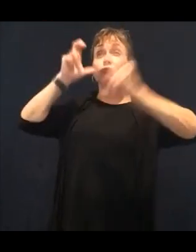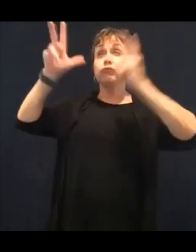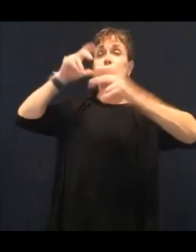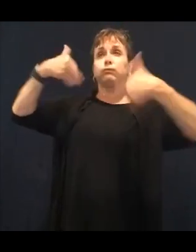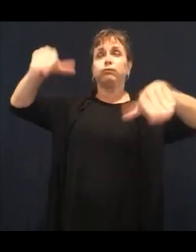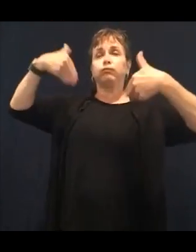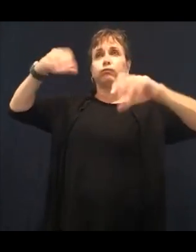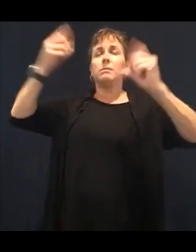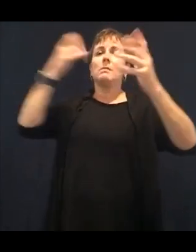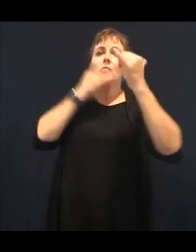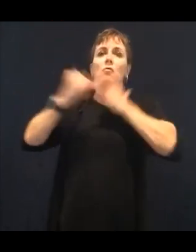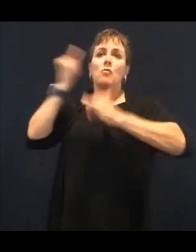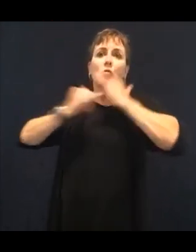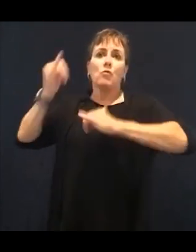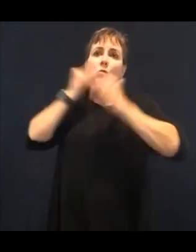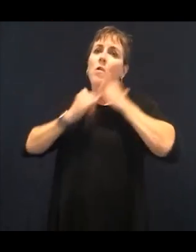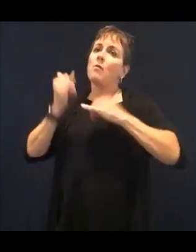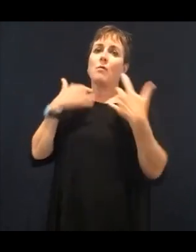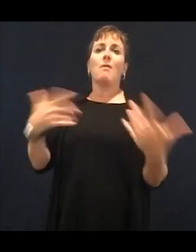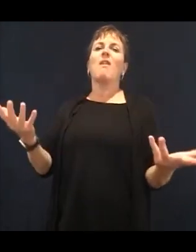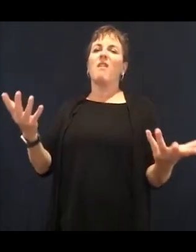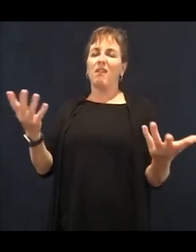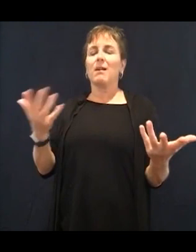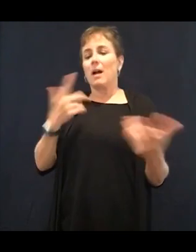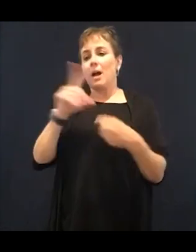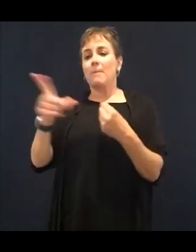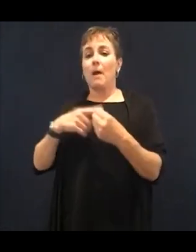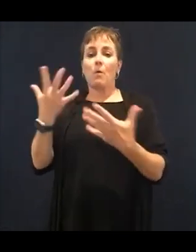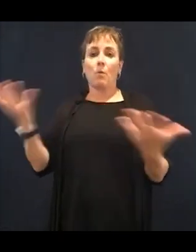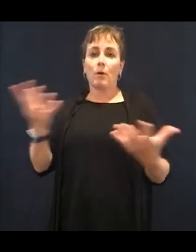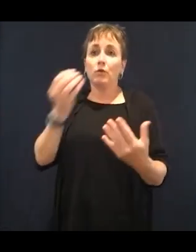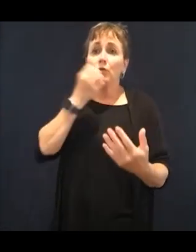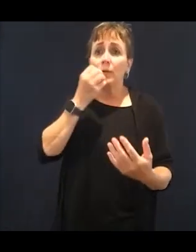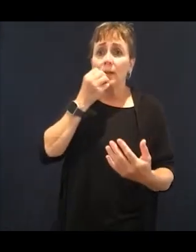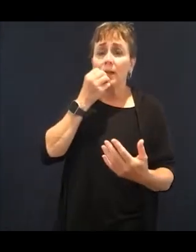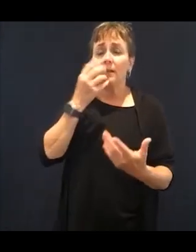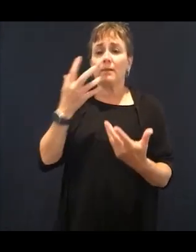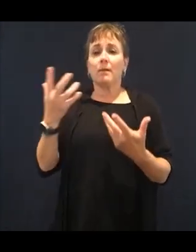to our body. So I'm going to try to consistently correlate the two